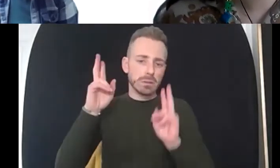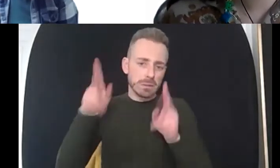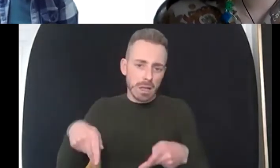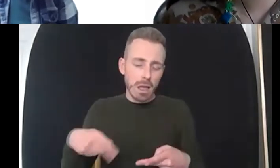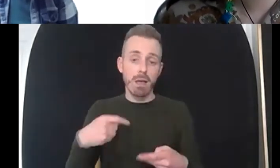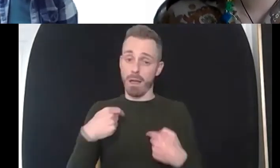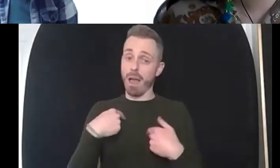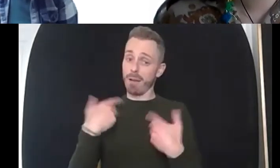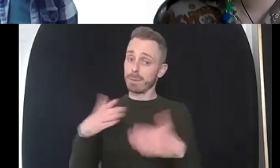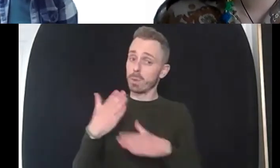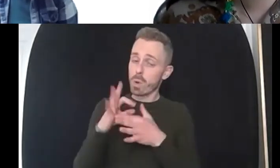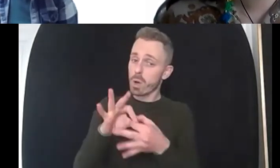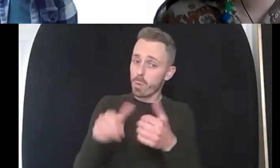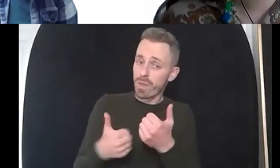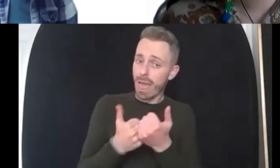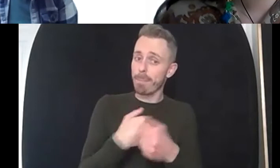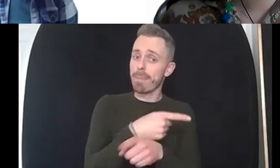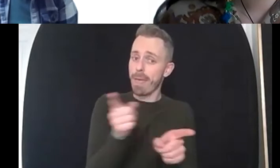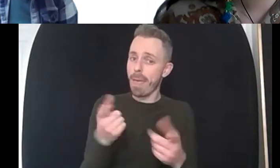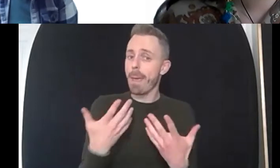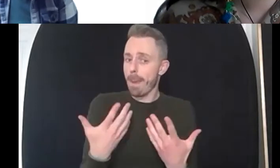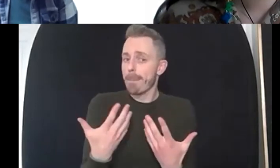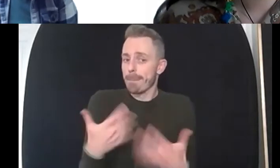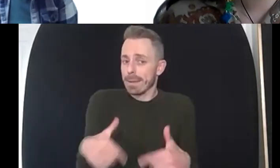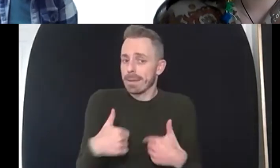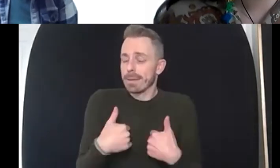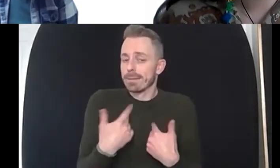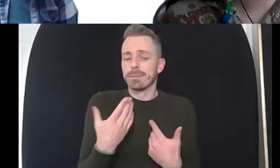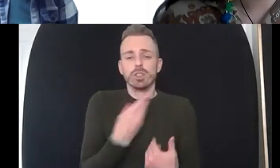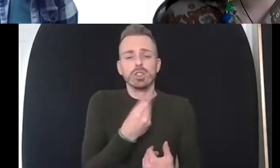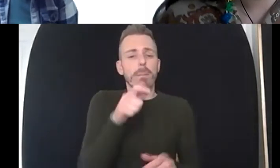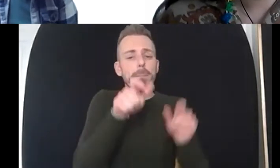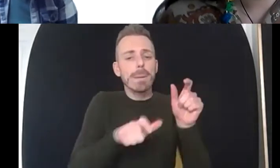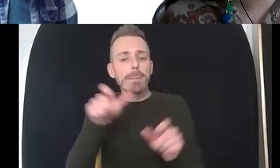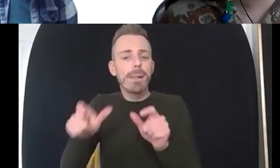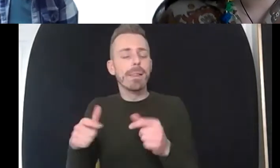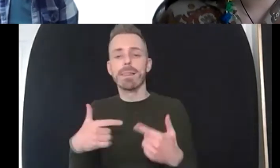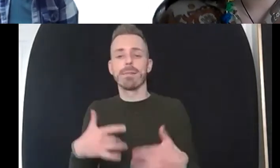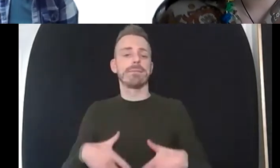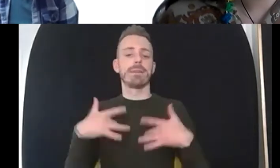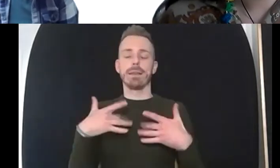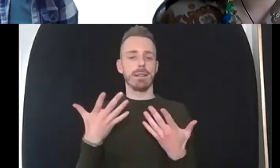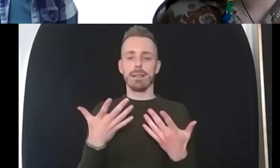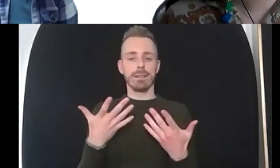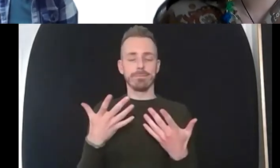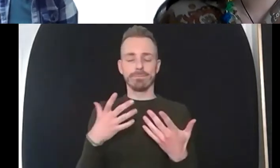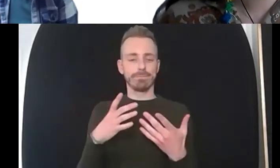sense of um they're disconnected and have no sense of uh ability to ask those questions um and they